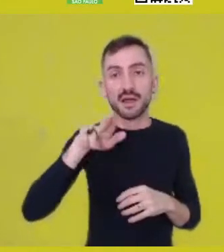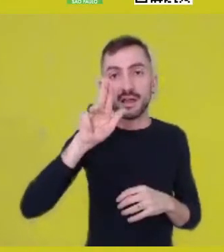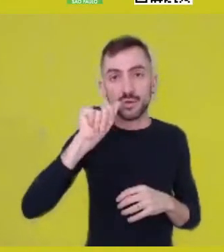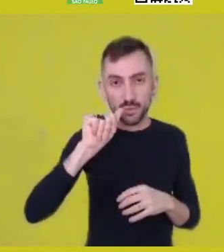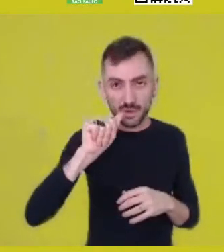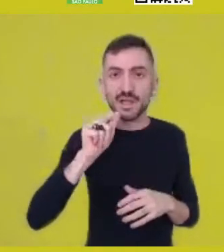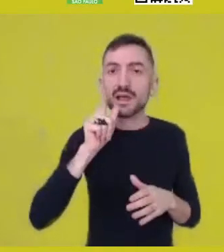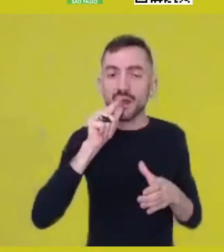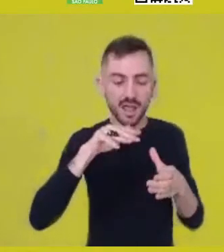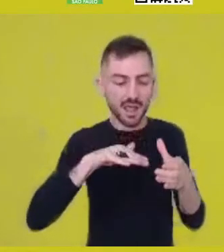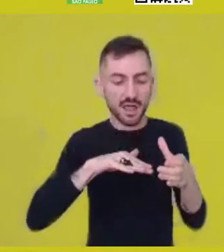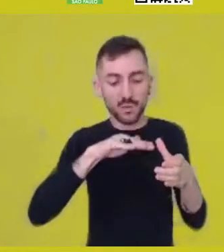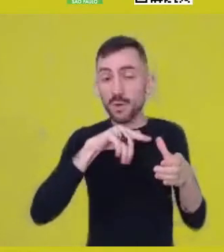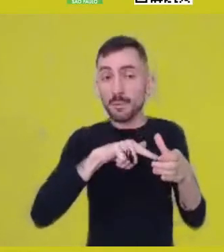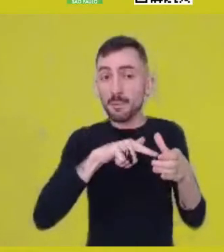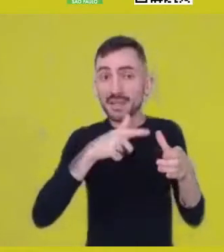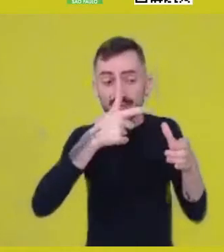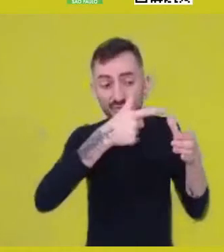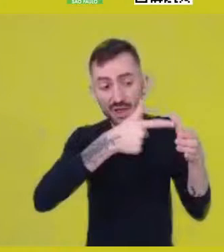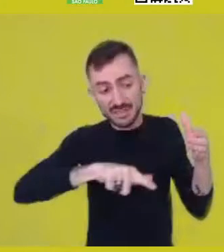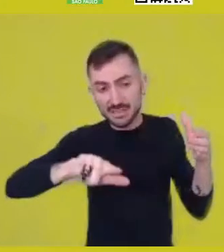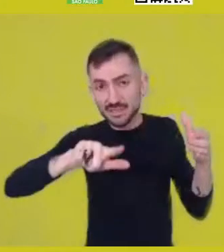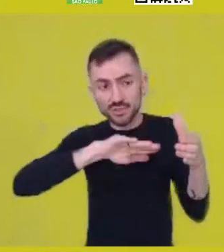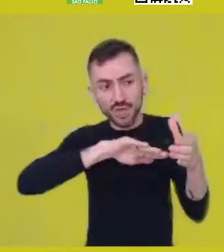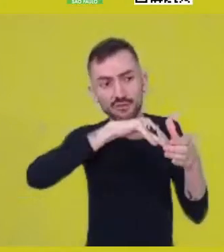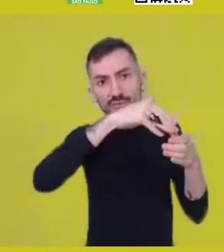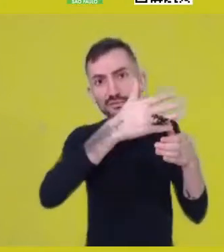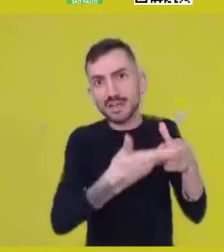was something subsequent in relation to the existence of the void.